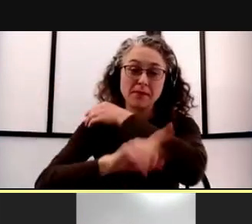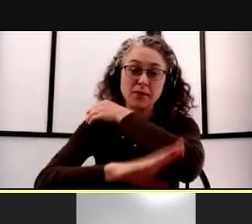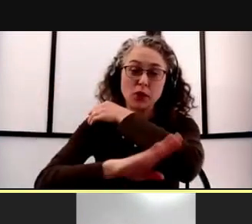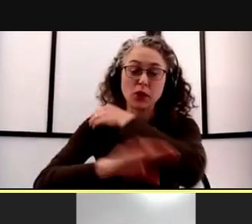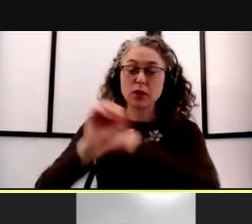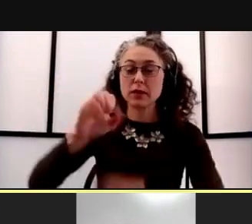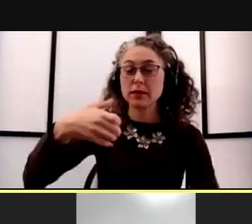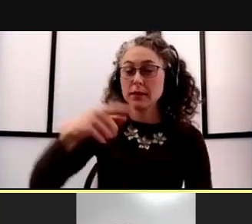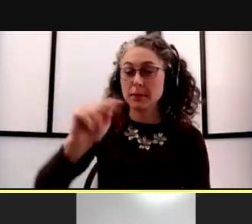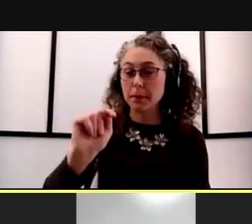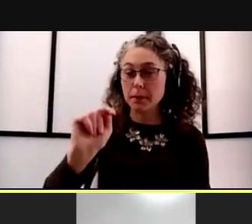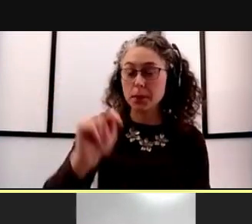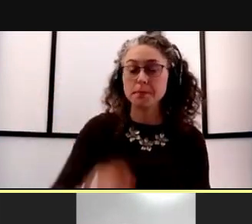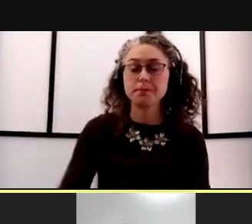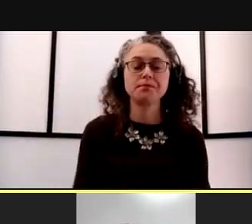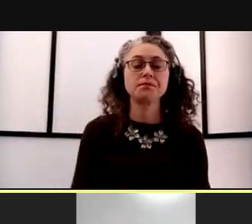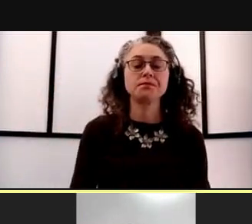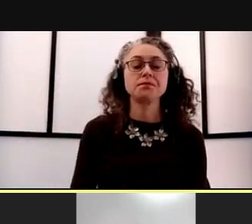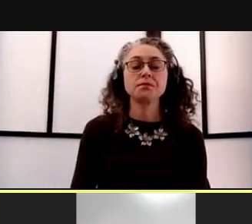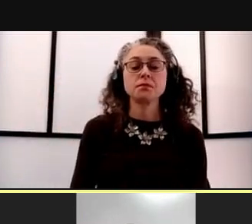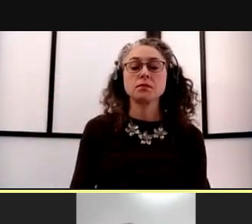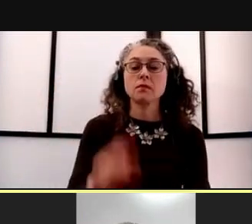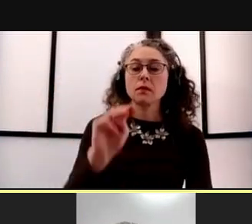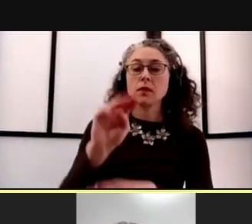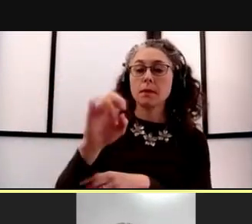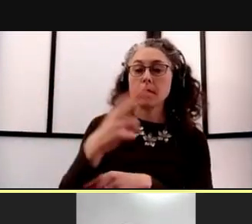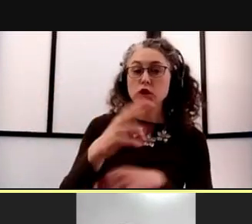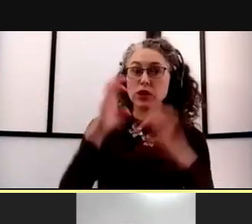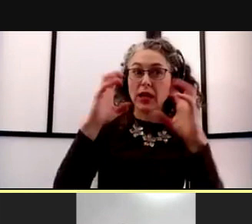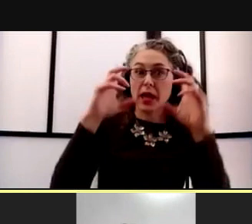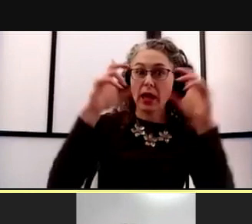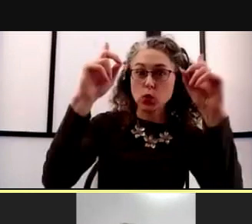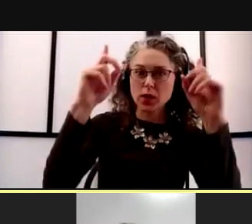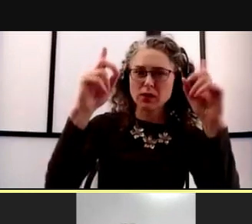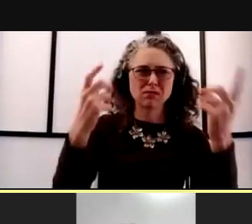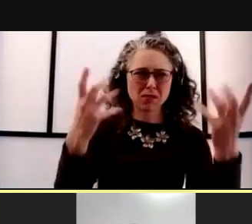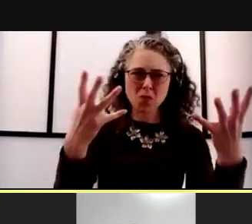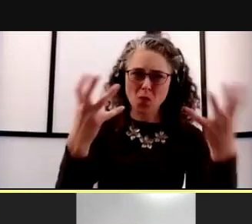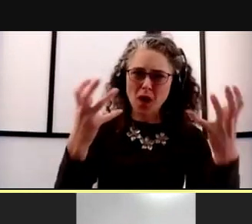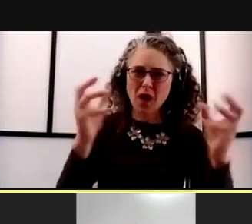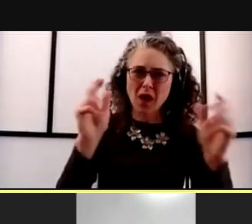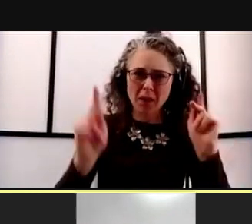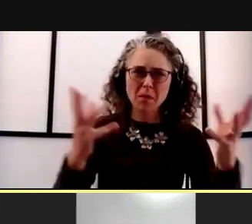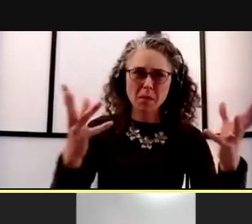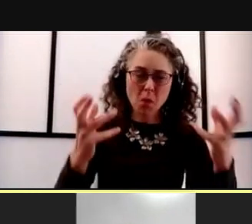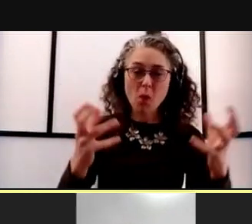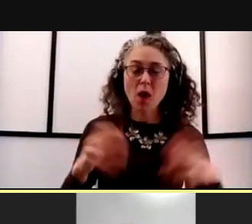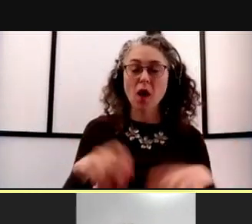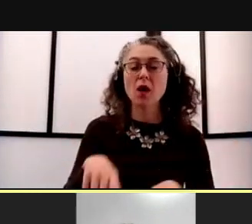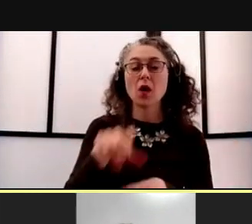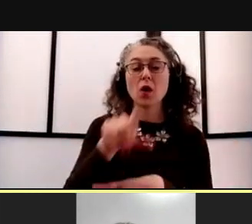Demand for Michigan education remains very strong. And 2021 total application volume is actually